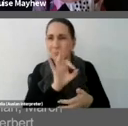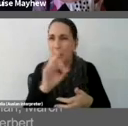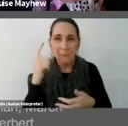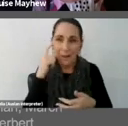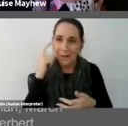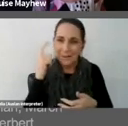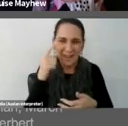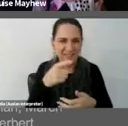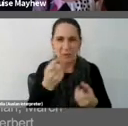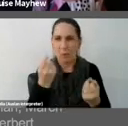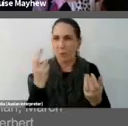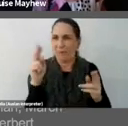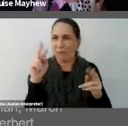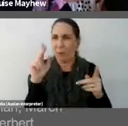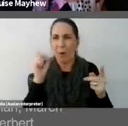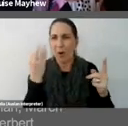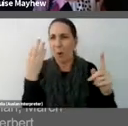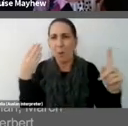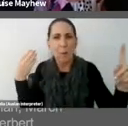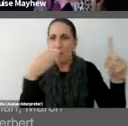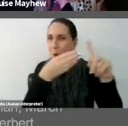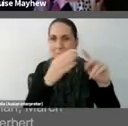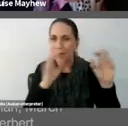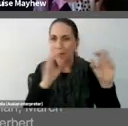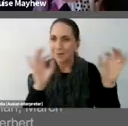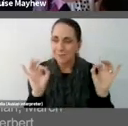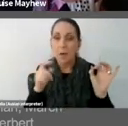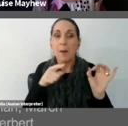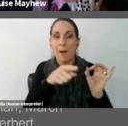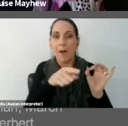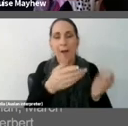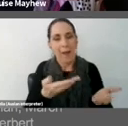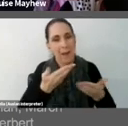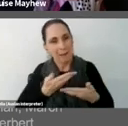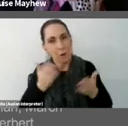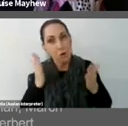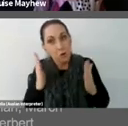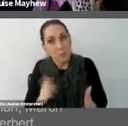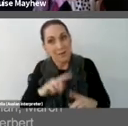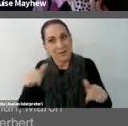purpose, but deeply nourishing to us as human beings.